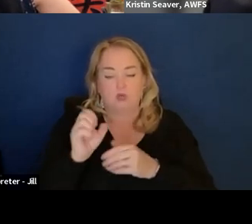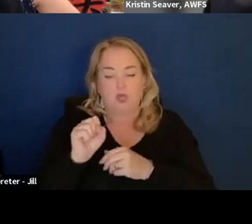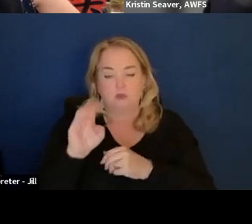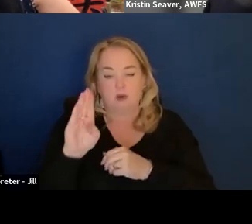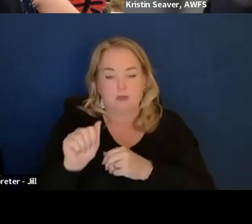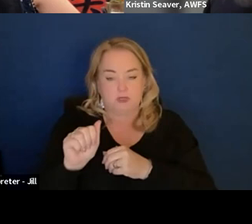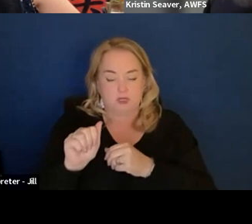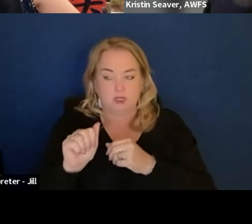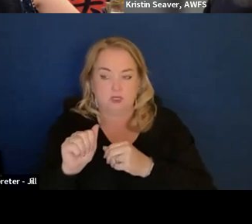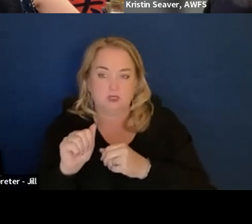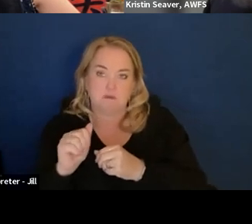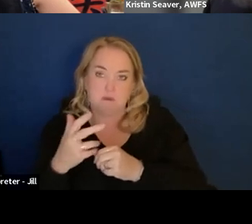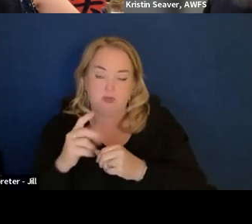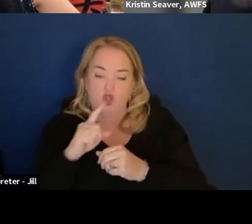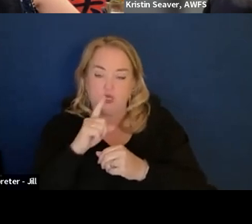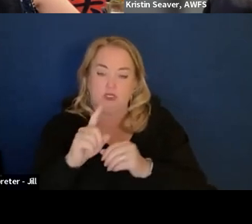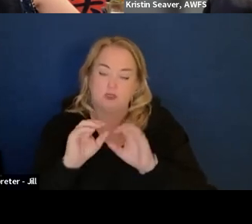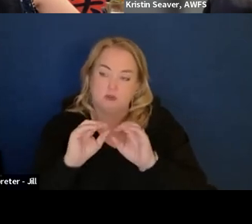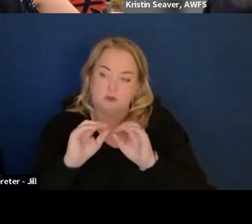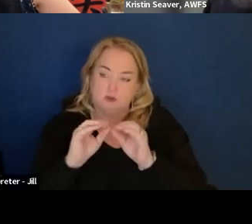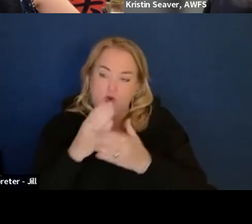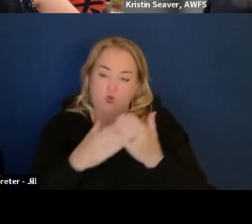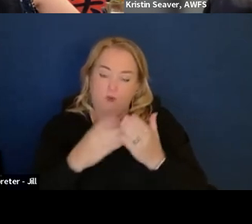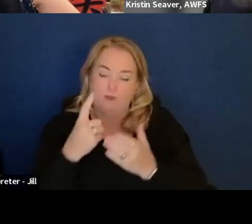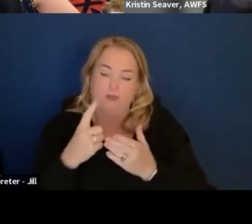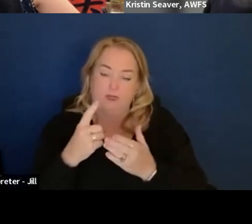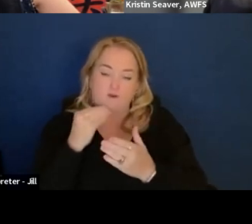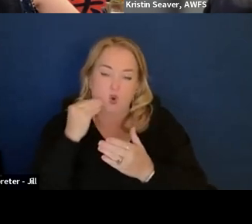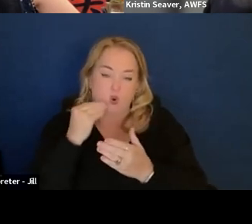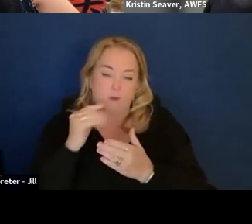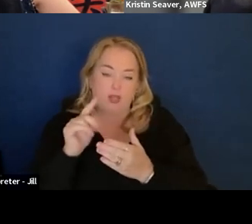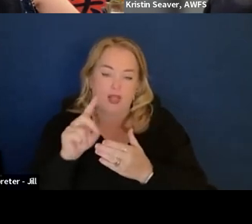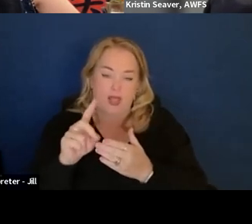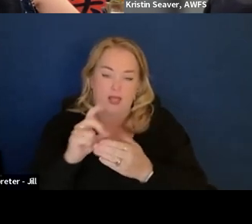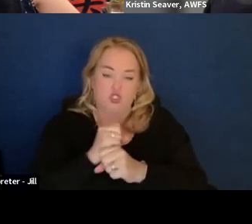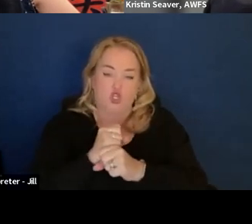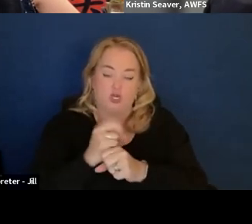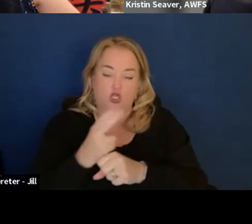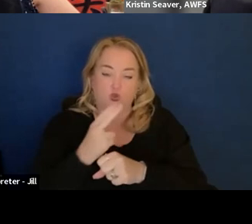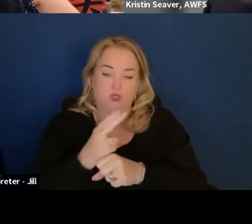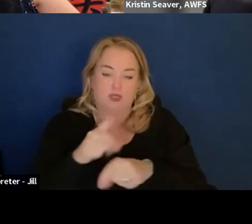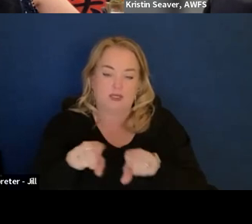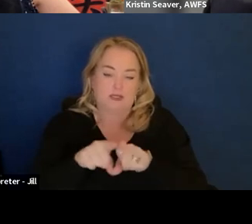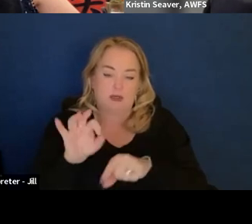The AI model for like procurement data validation, the government develops,